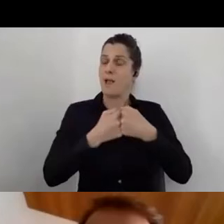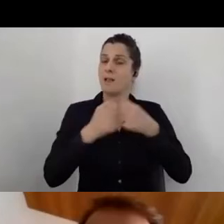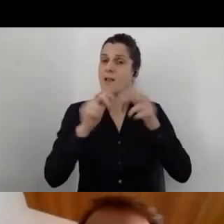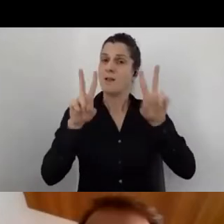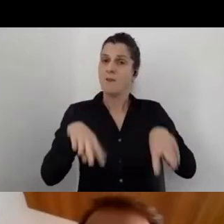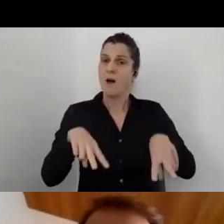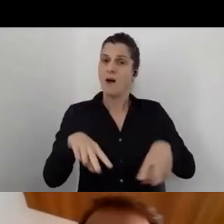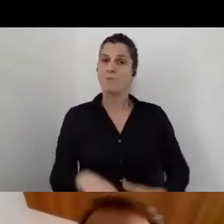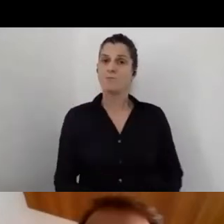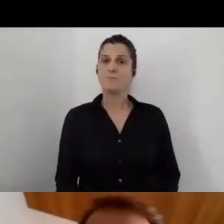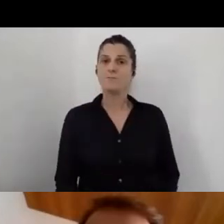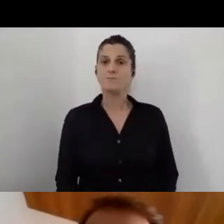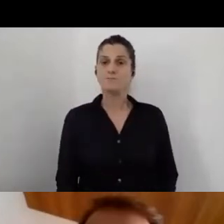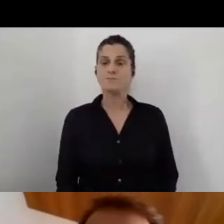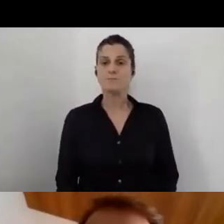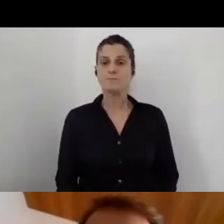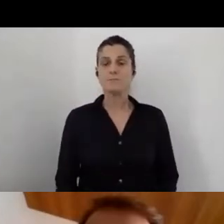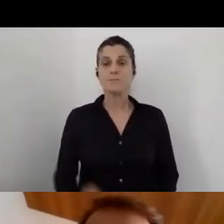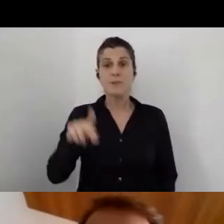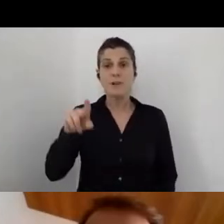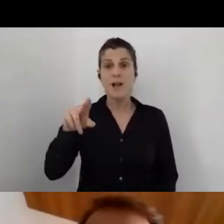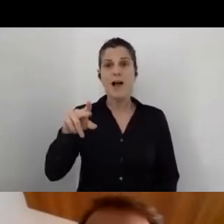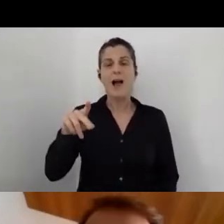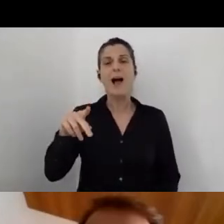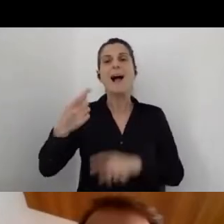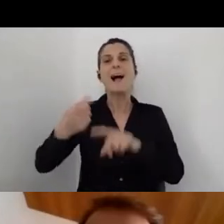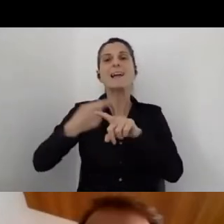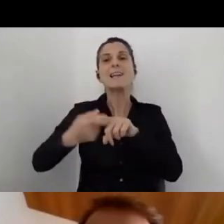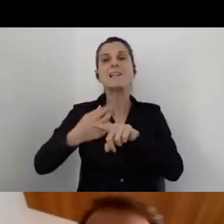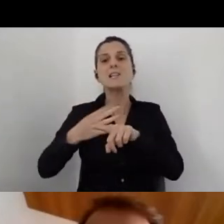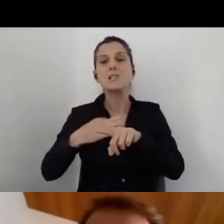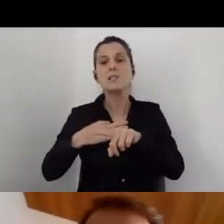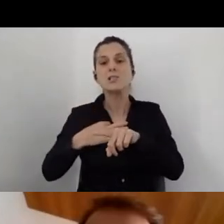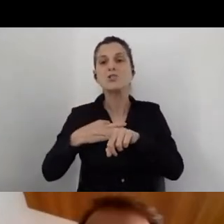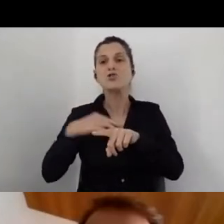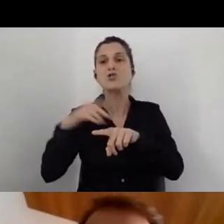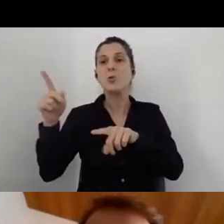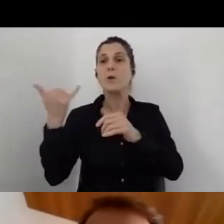My brother-in-law is a seeing-eye dog trainer.